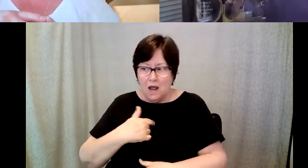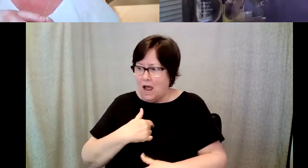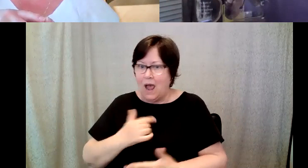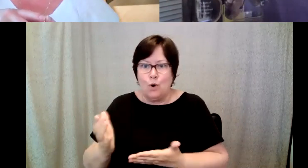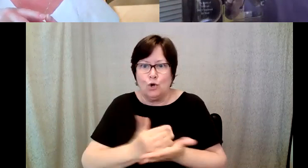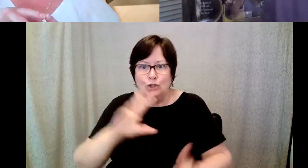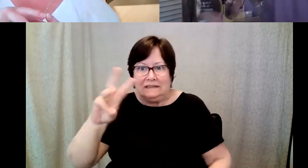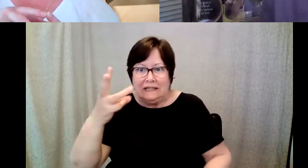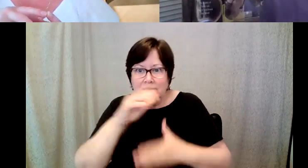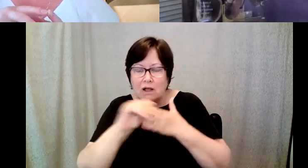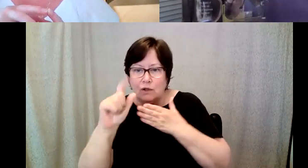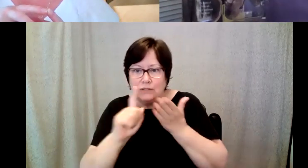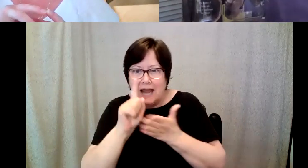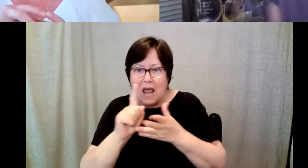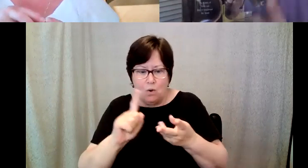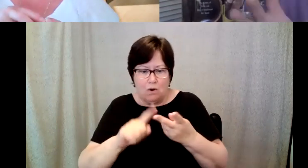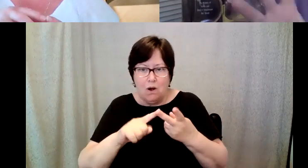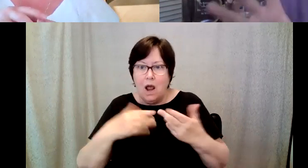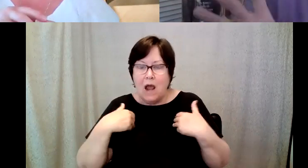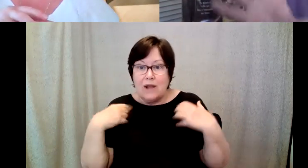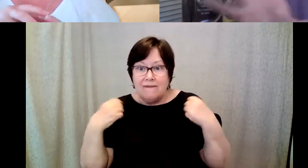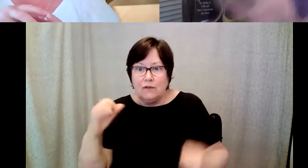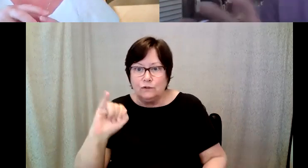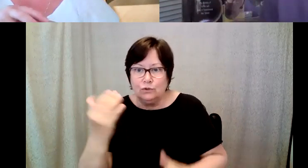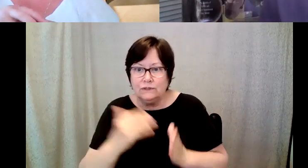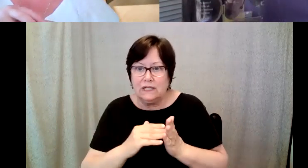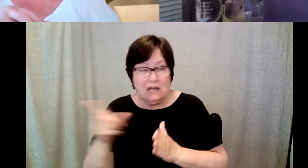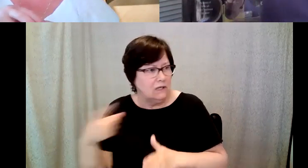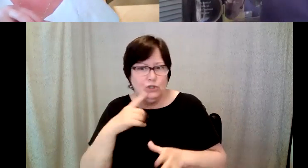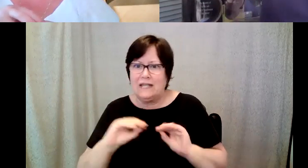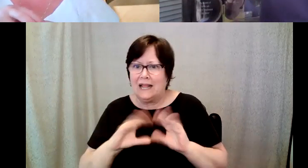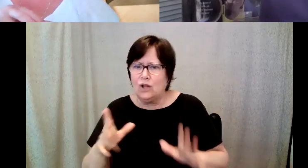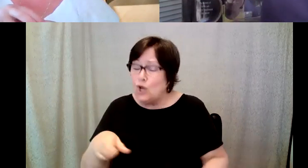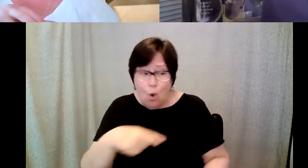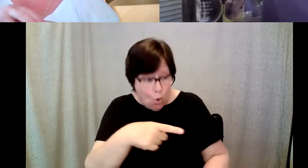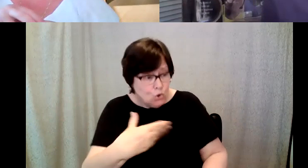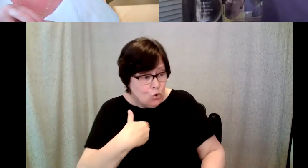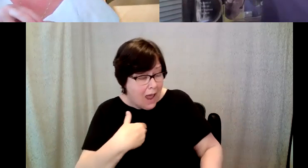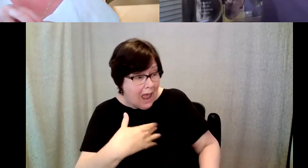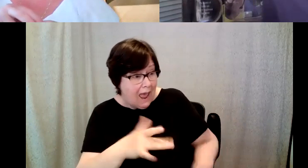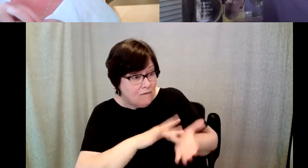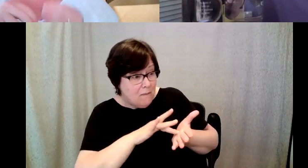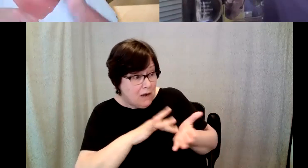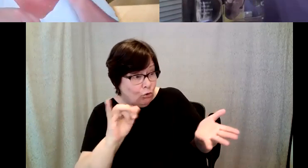D. Major Cohen: I would get my medical benefits and she said very, very clearly Oh, do you get medical benefits, and I said no, I don't know because I.